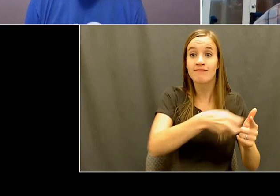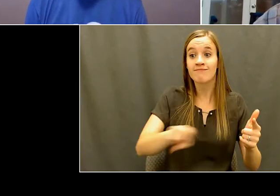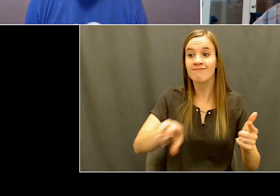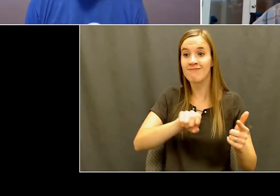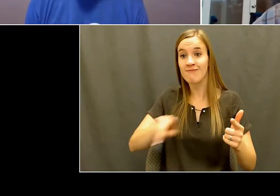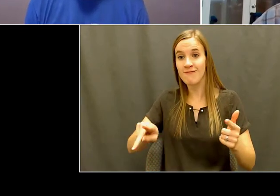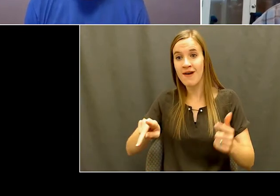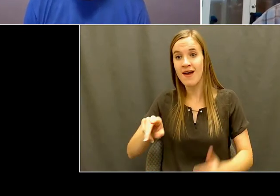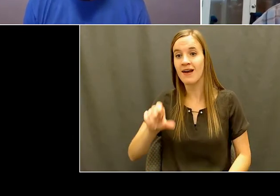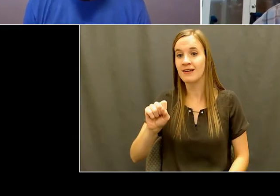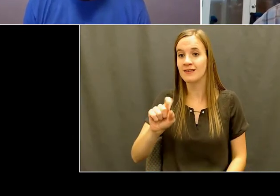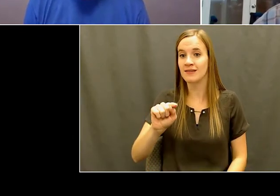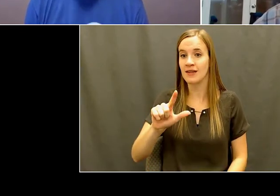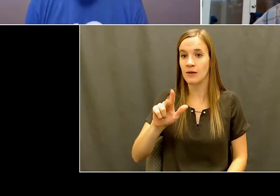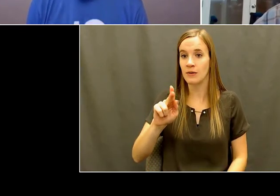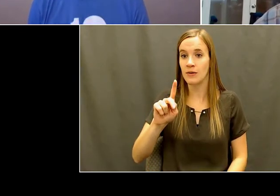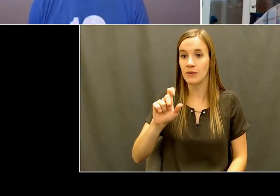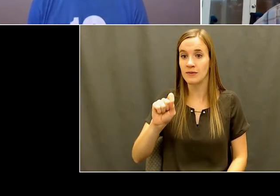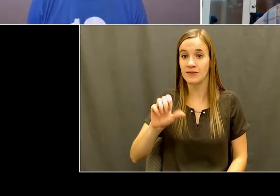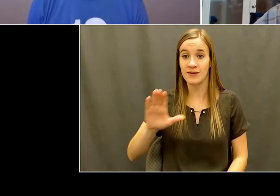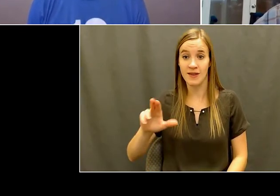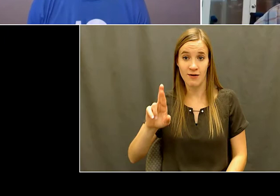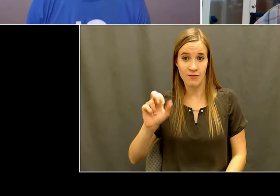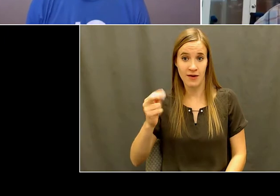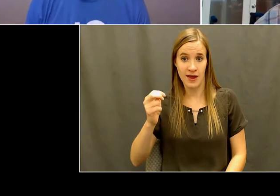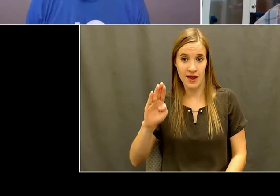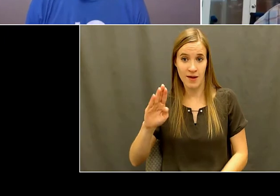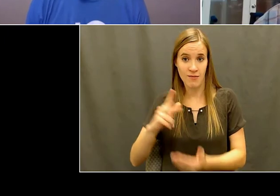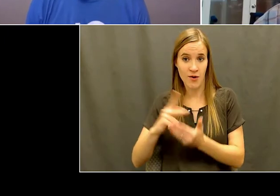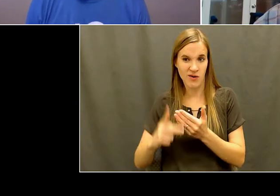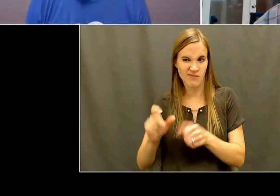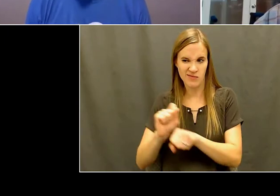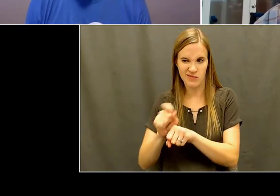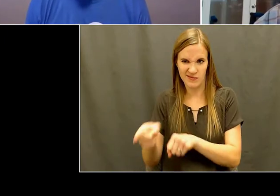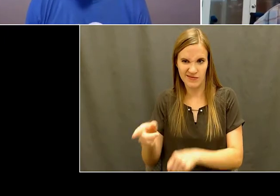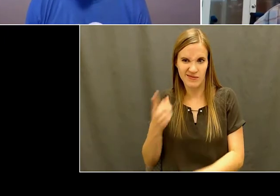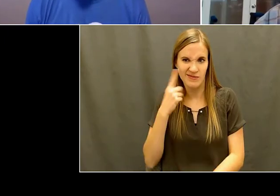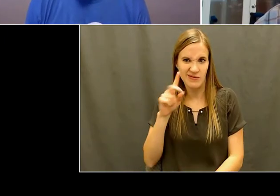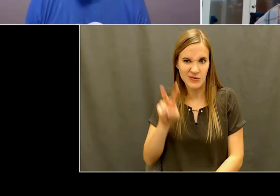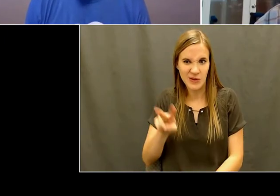years. So and then I, where I am now I'm at the, at the